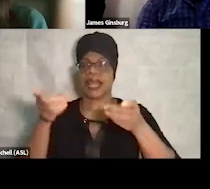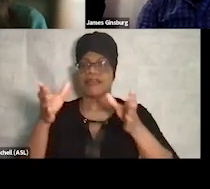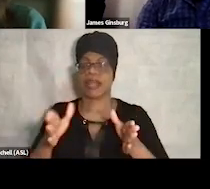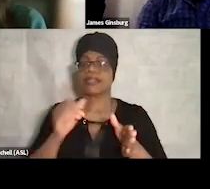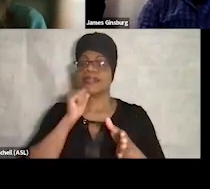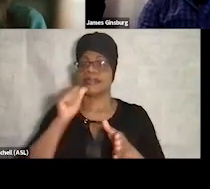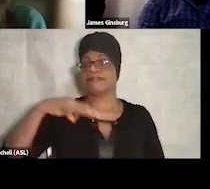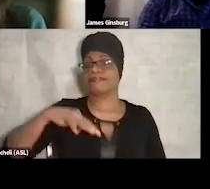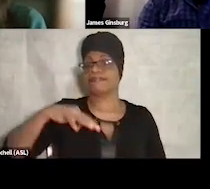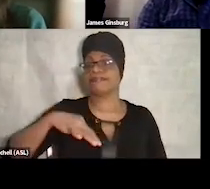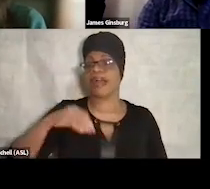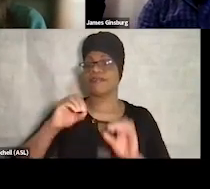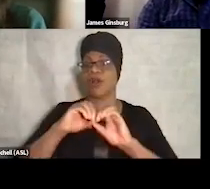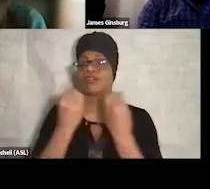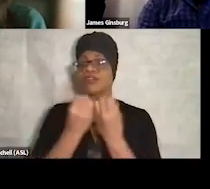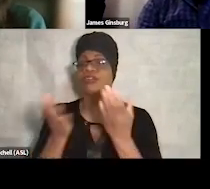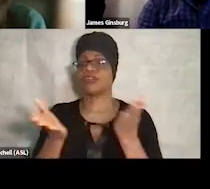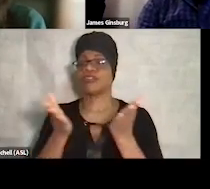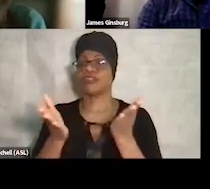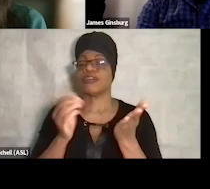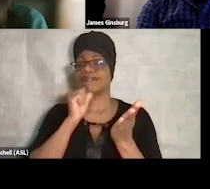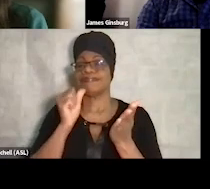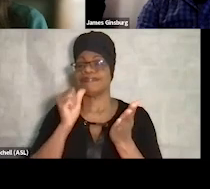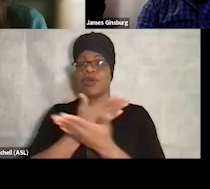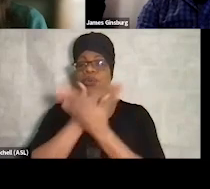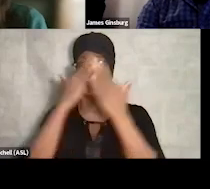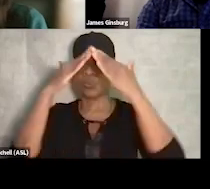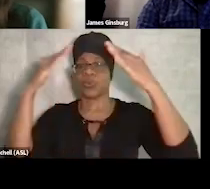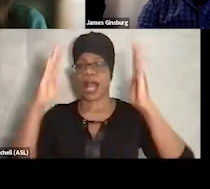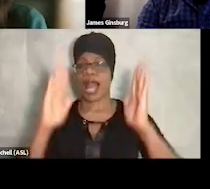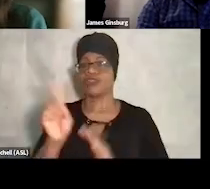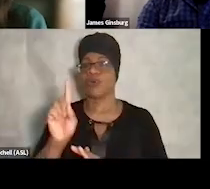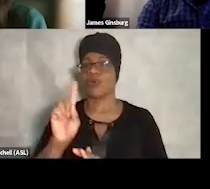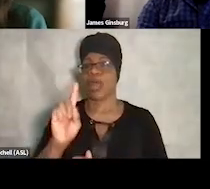serving unhoused persons in Jefferson County. He's the former Deputy Director